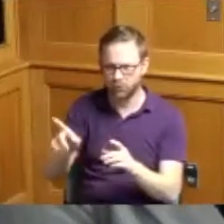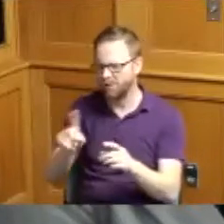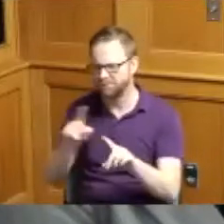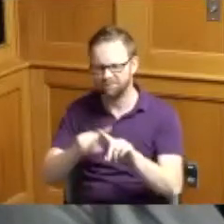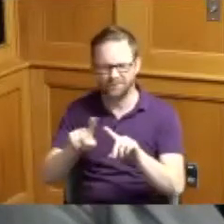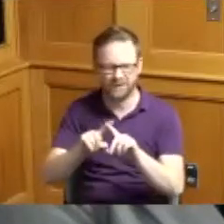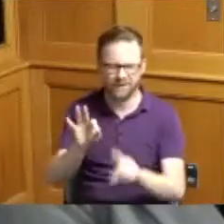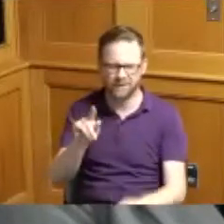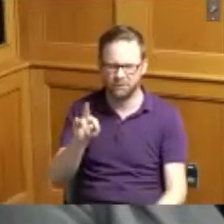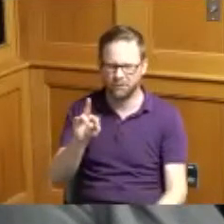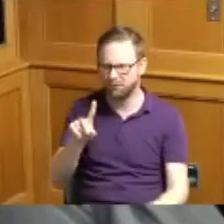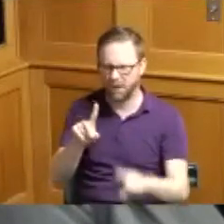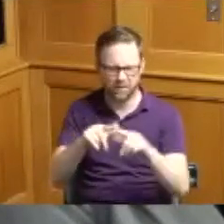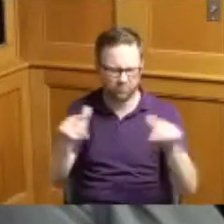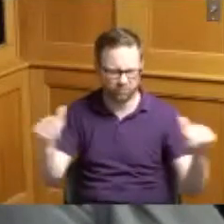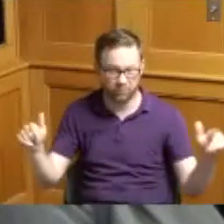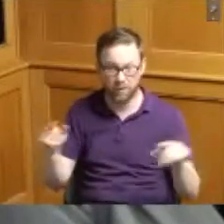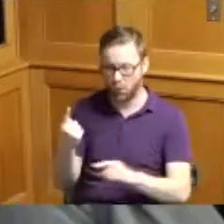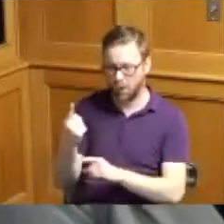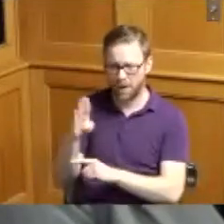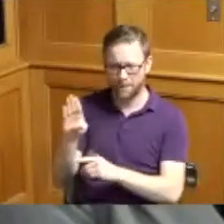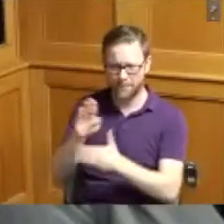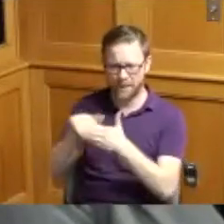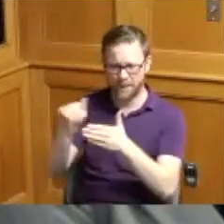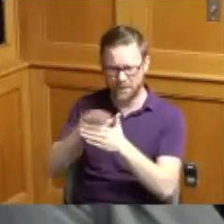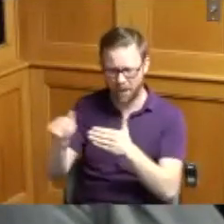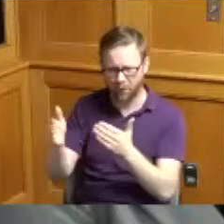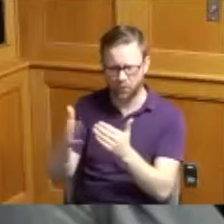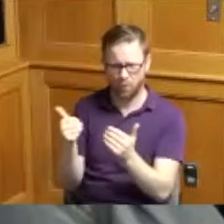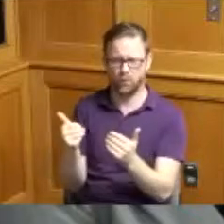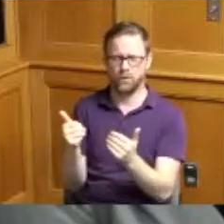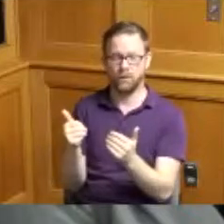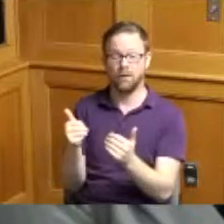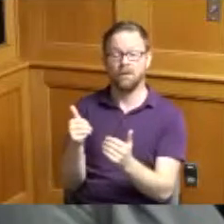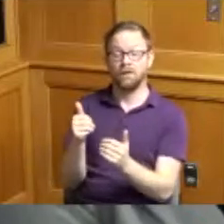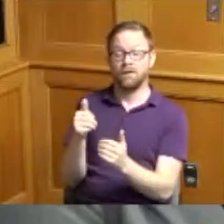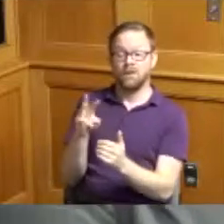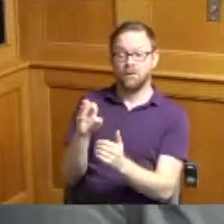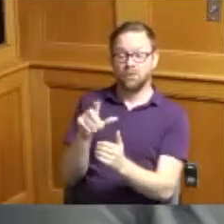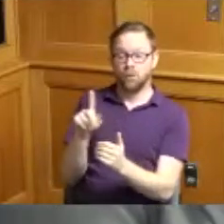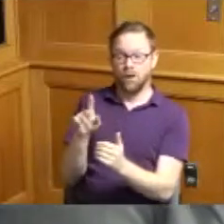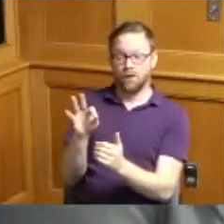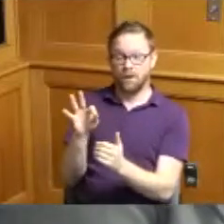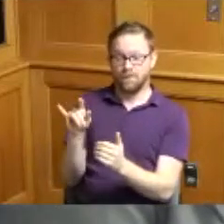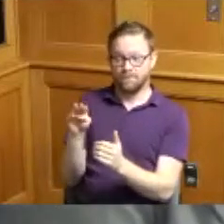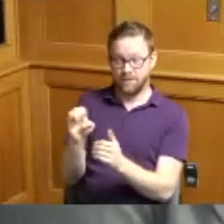here but one billion dollars almost and so when you look at the Walk of Fame in the totality with